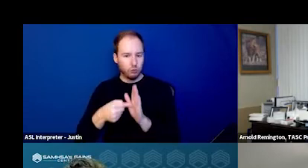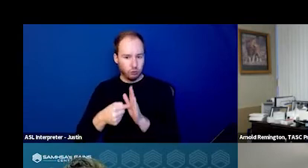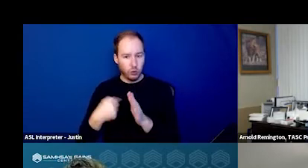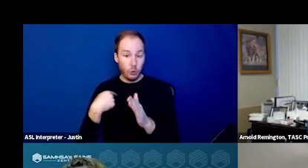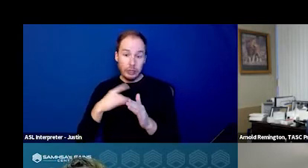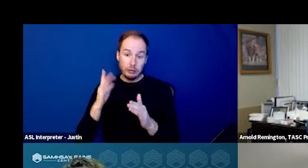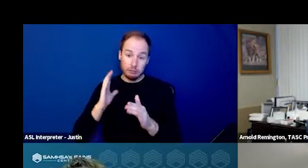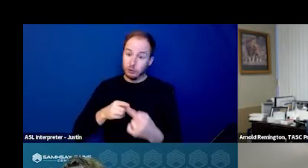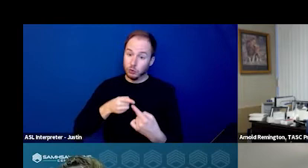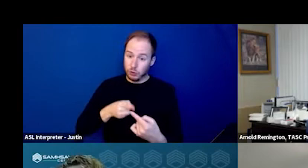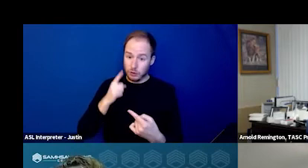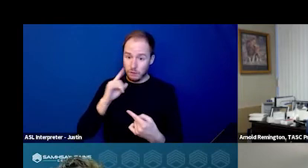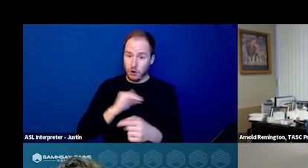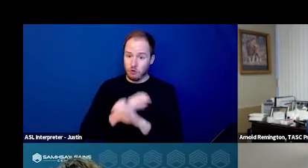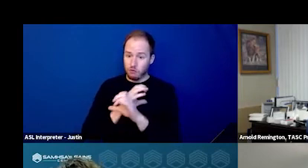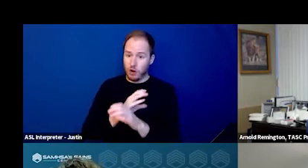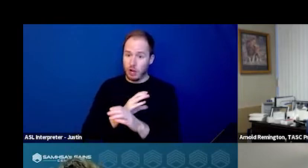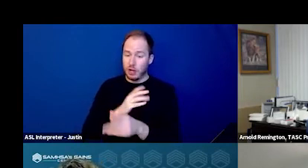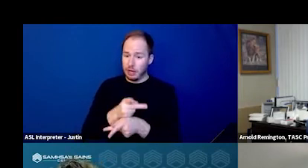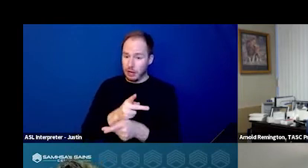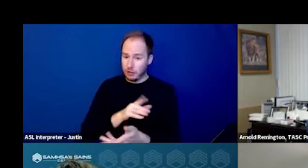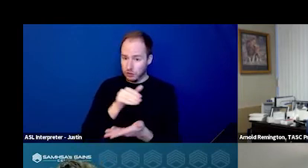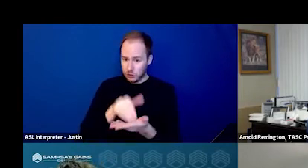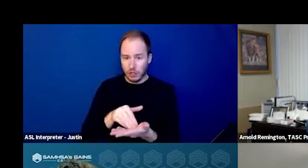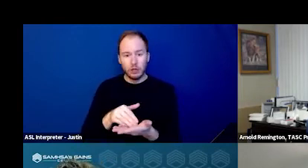with our Crisis Care Center is being able to bridge